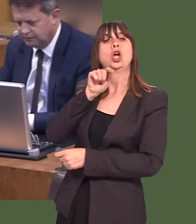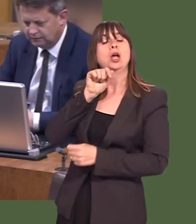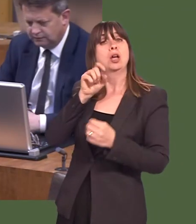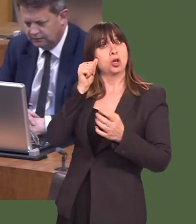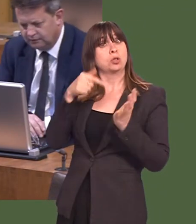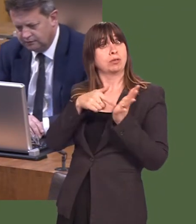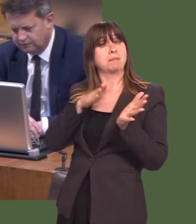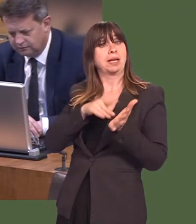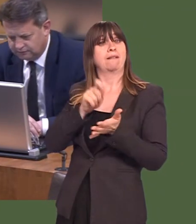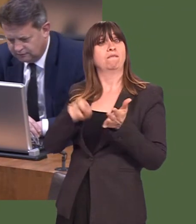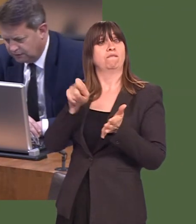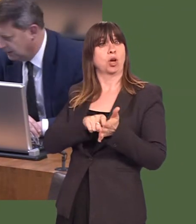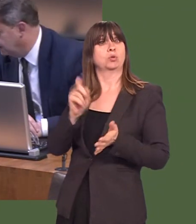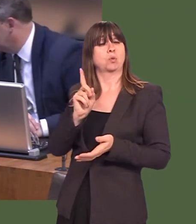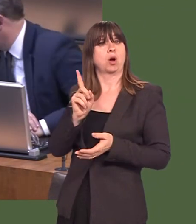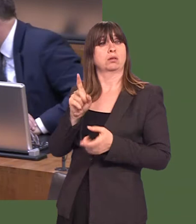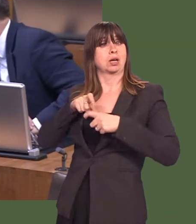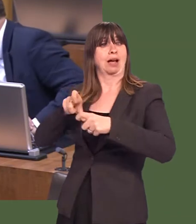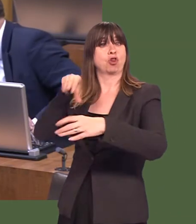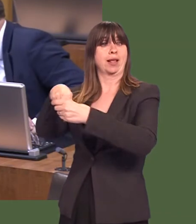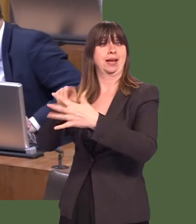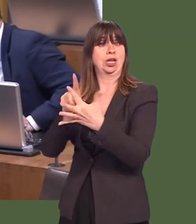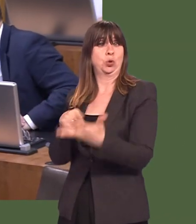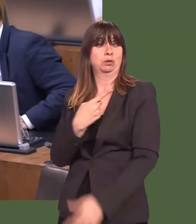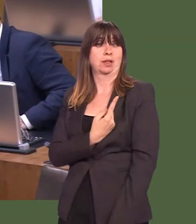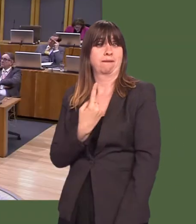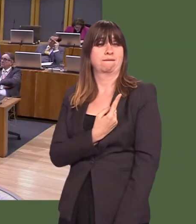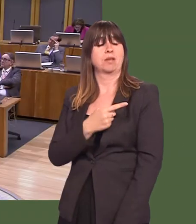She was a remainer. Letís not forget that.